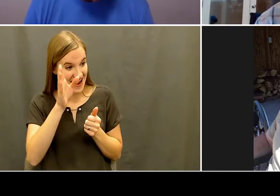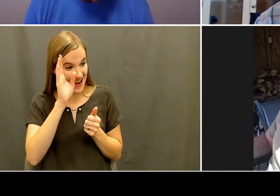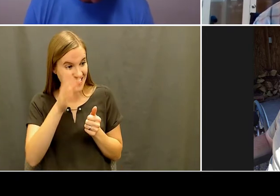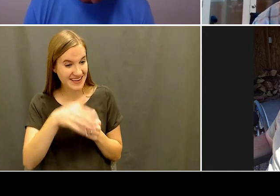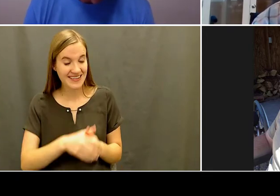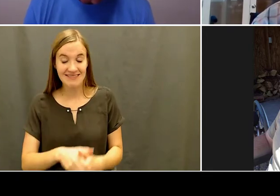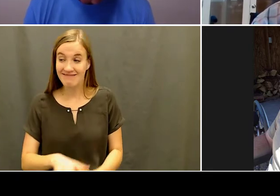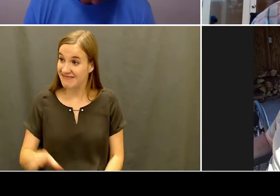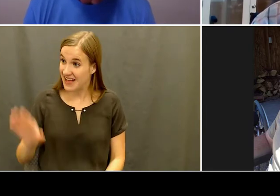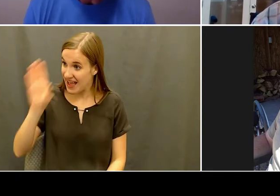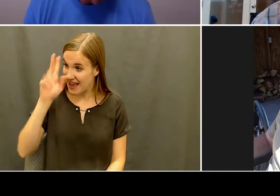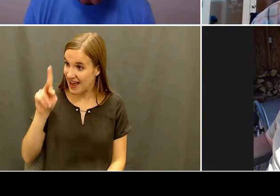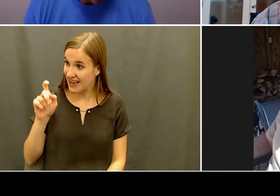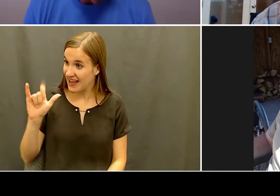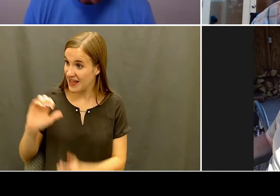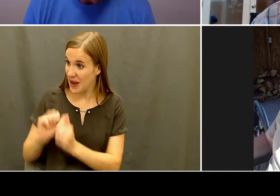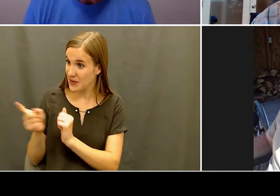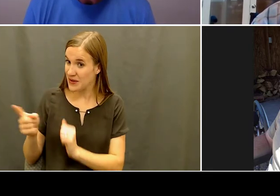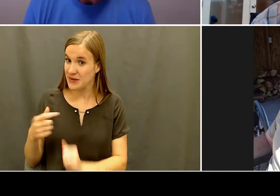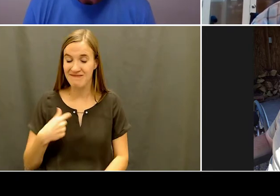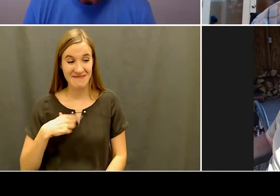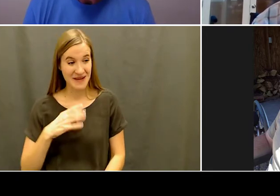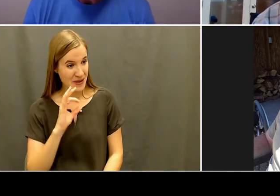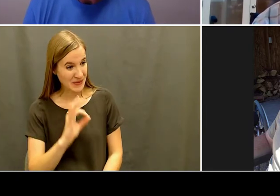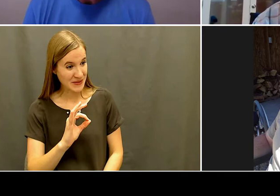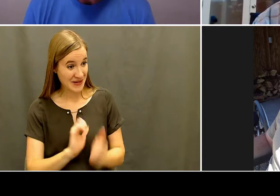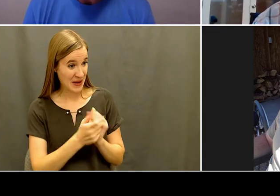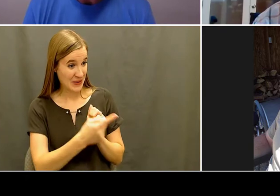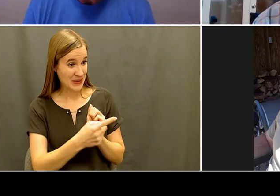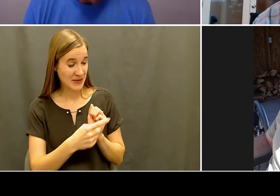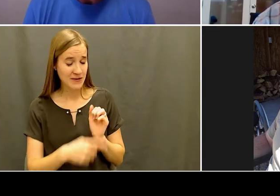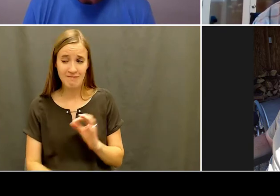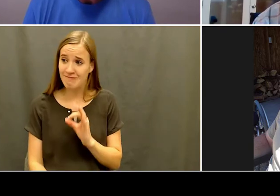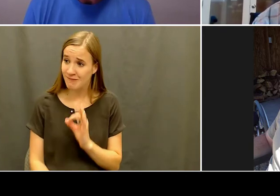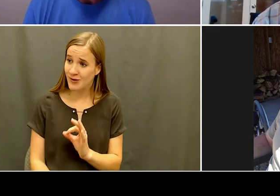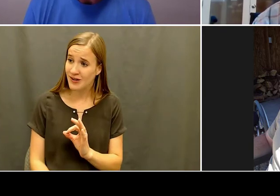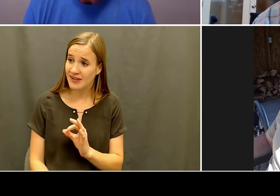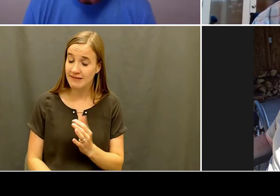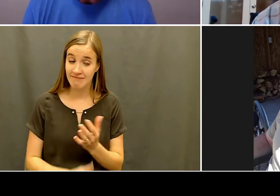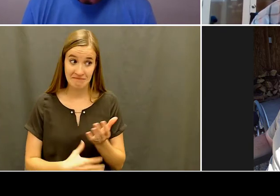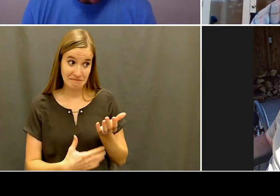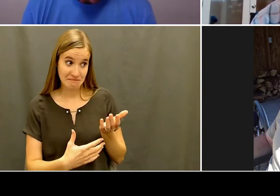Jake: I'm a little bit. I'm still working so keeping busy there.